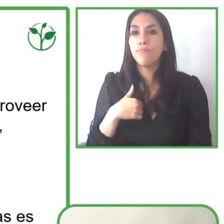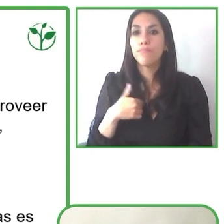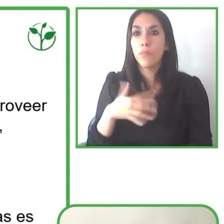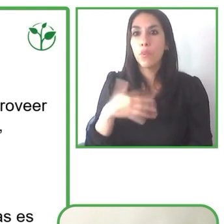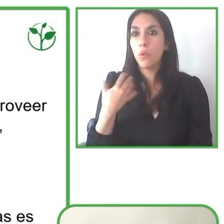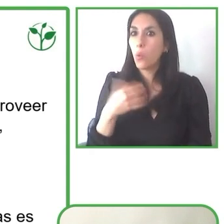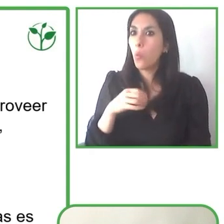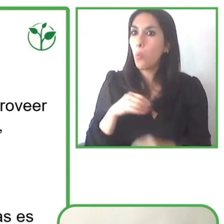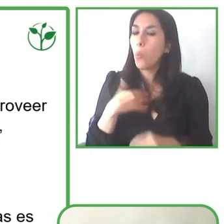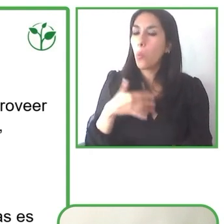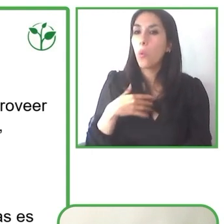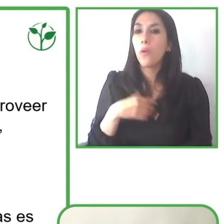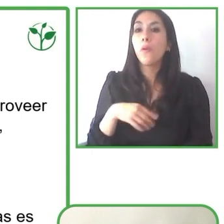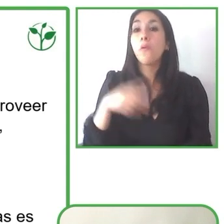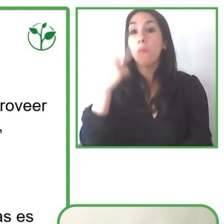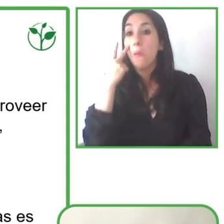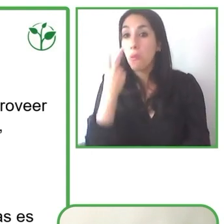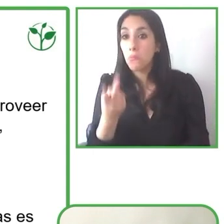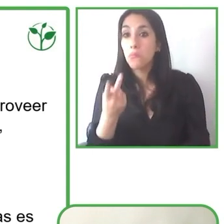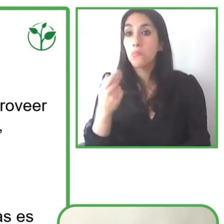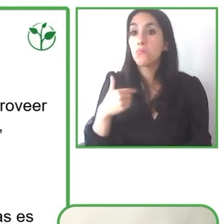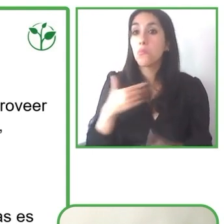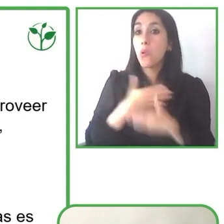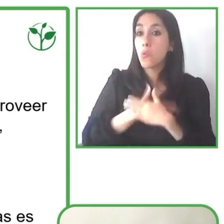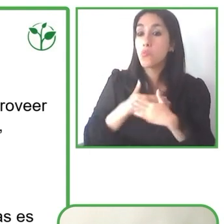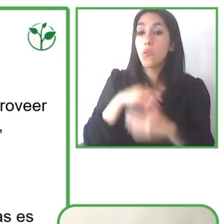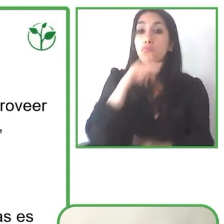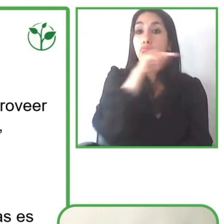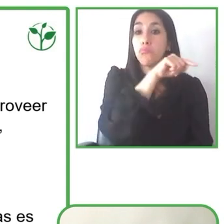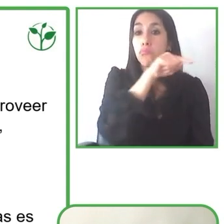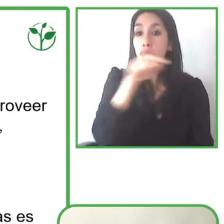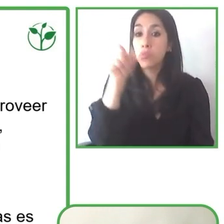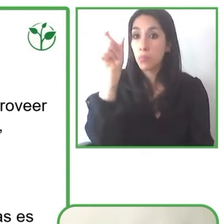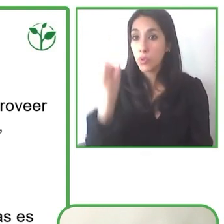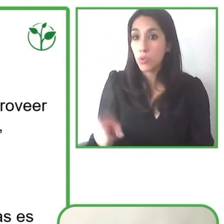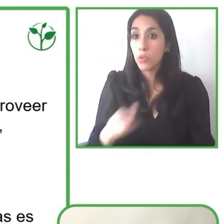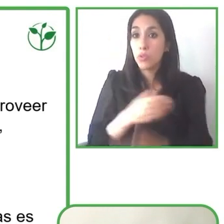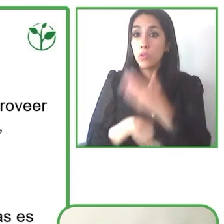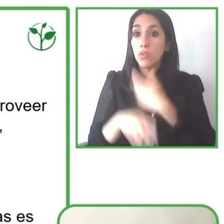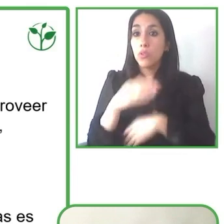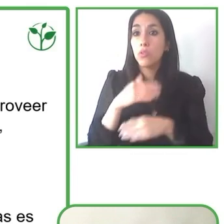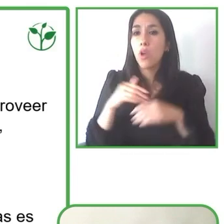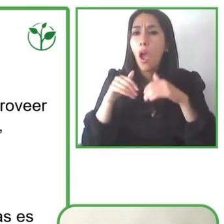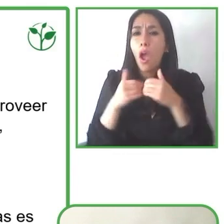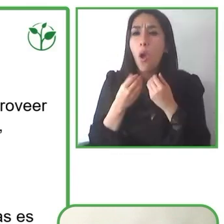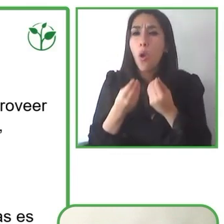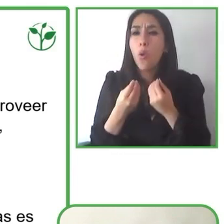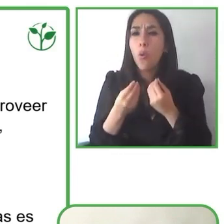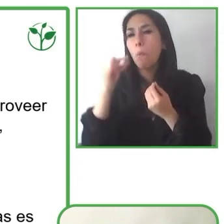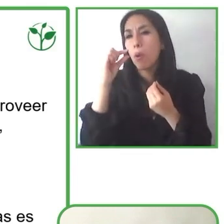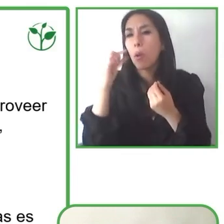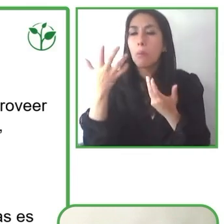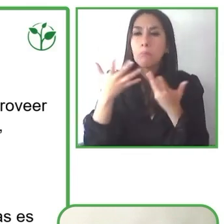for people with physical disabilities is a very niche business and for it